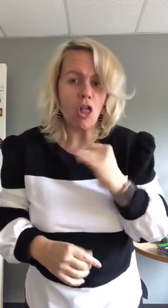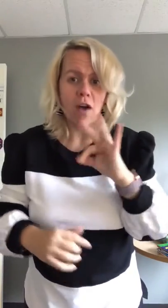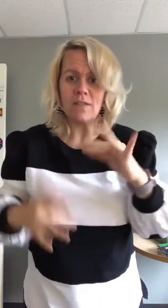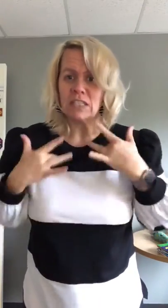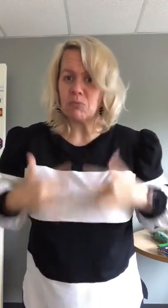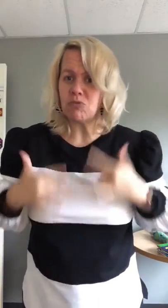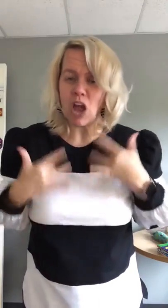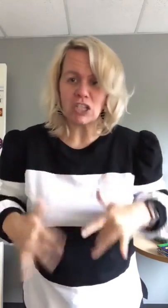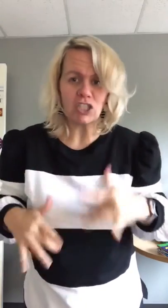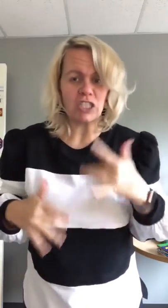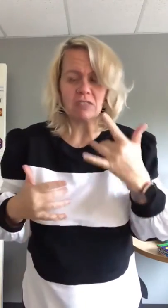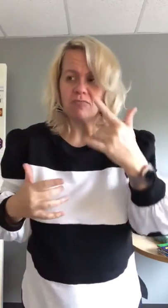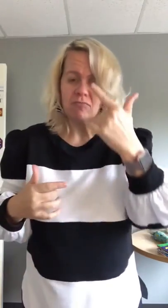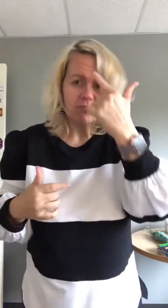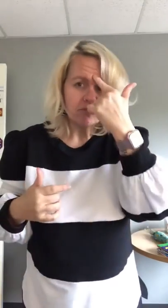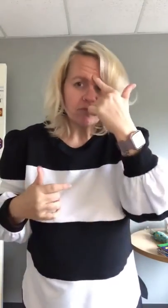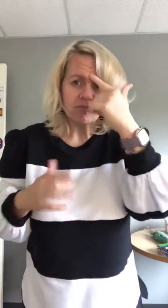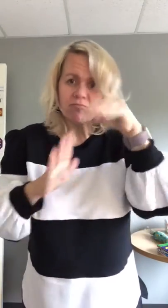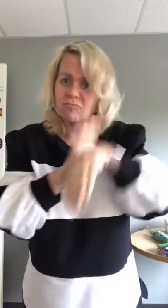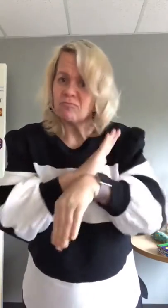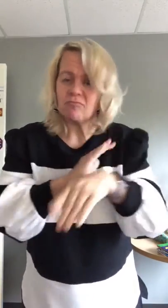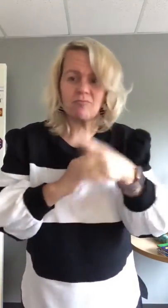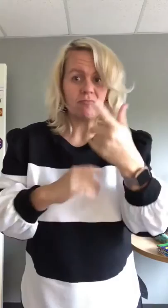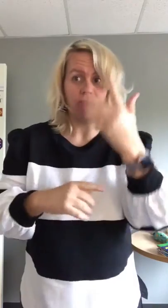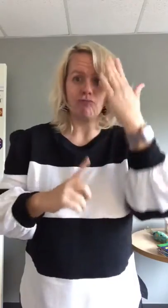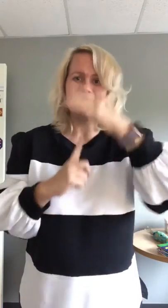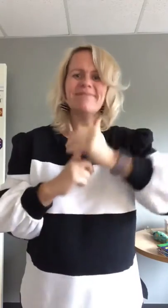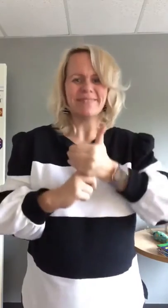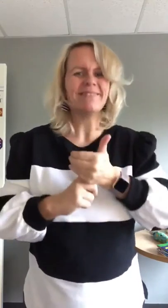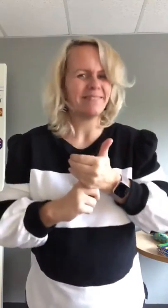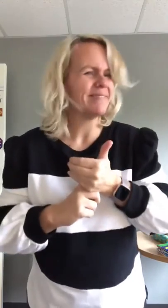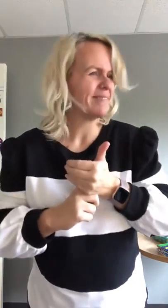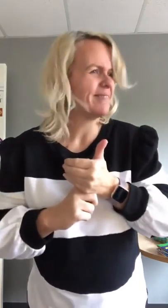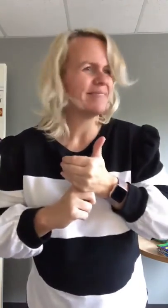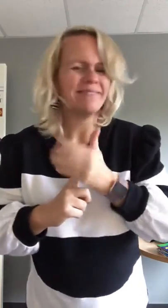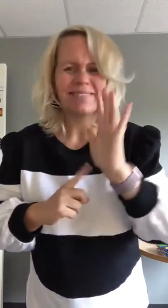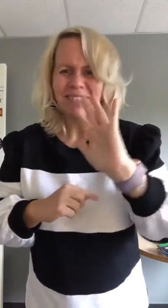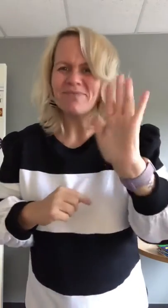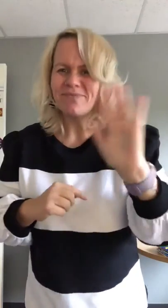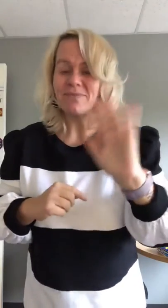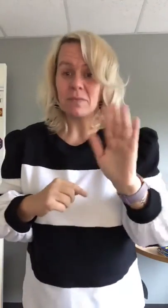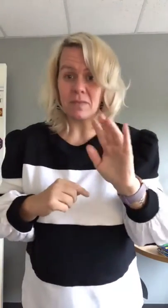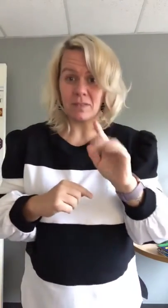of their depression and mental breakdown. They can carry along that it was fine.